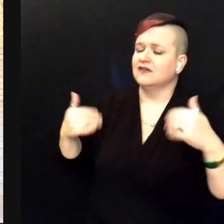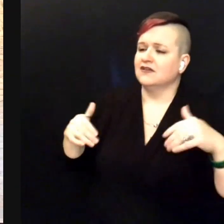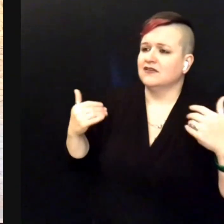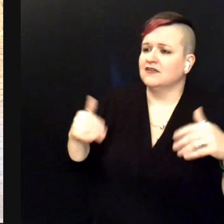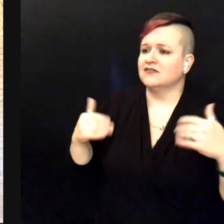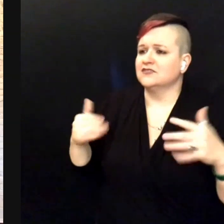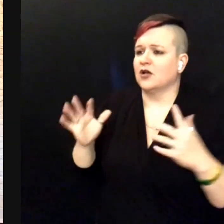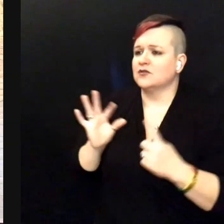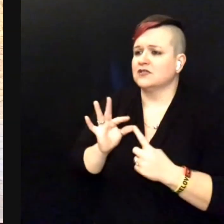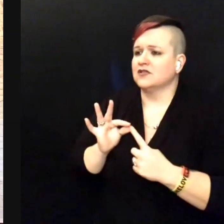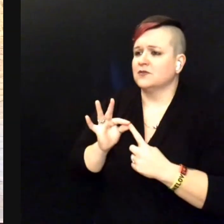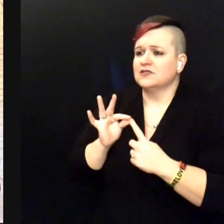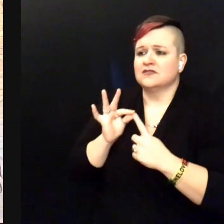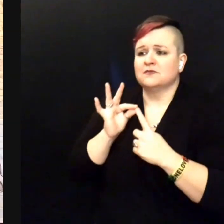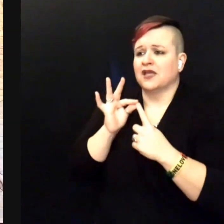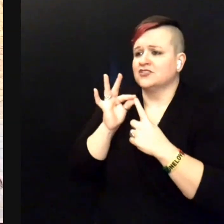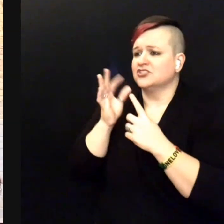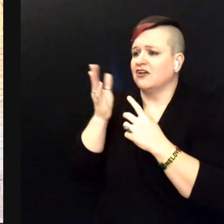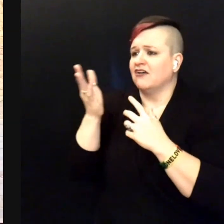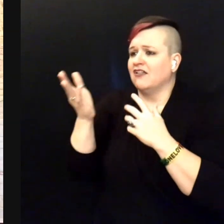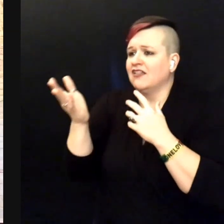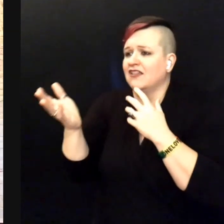You're so very special